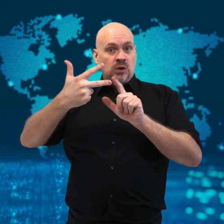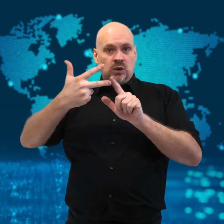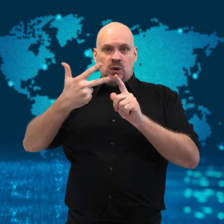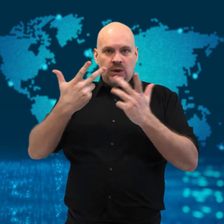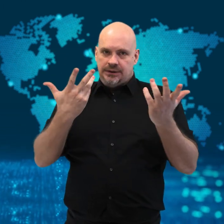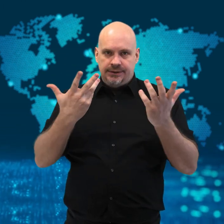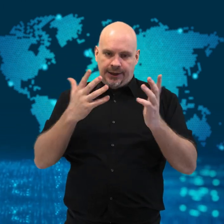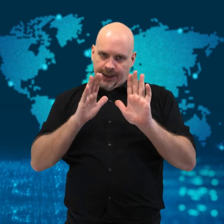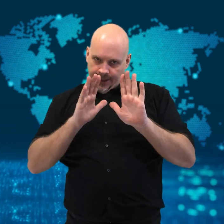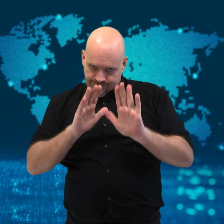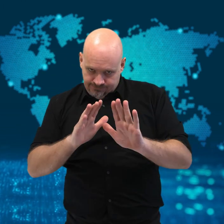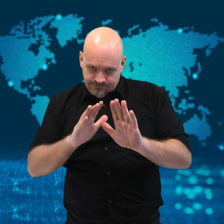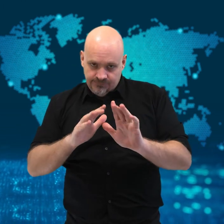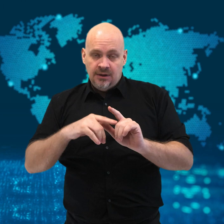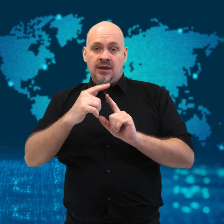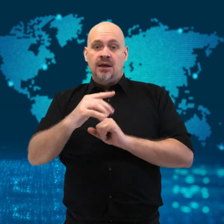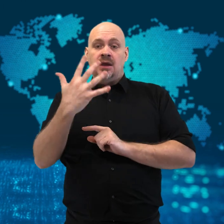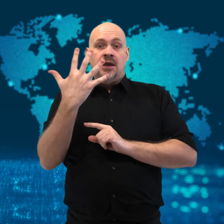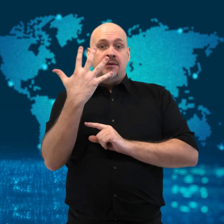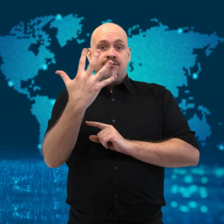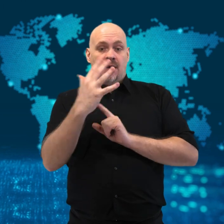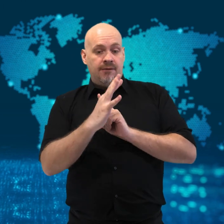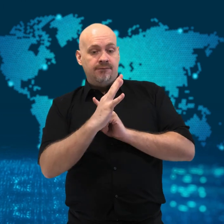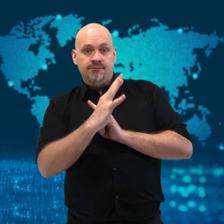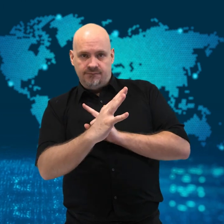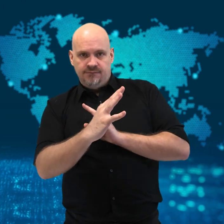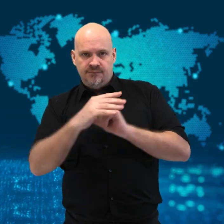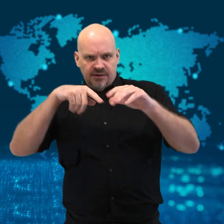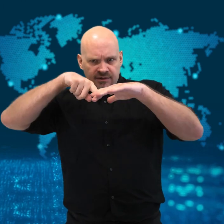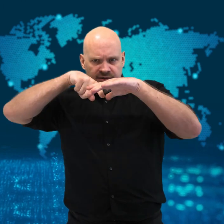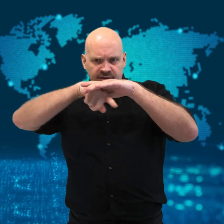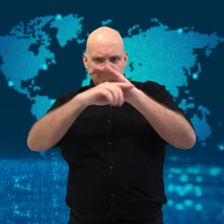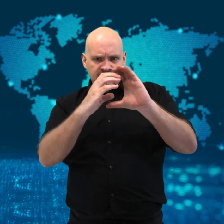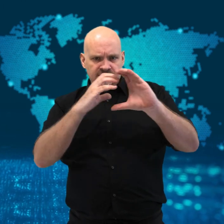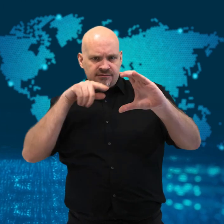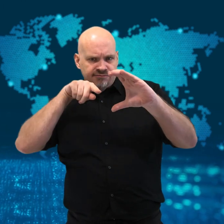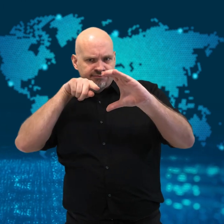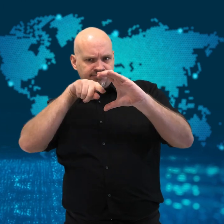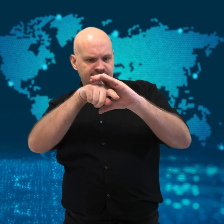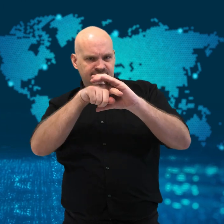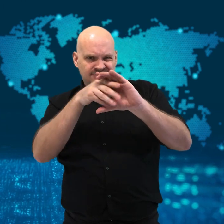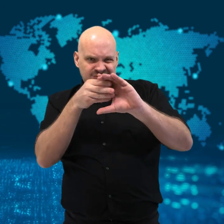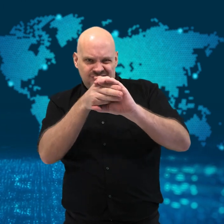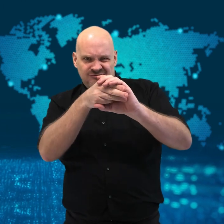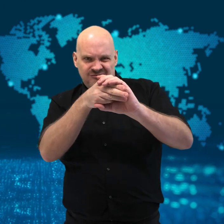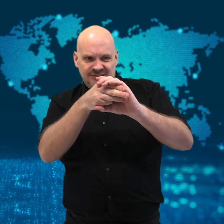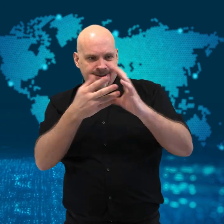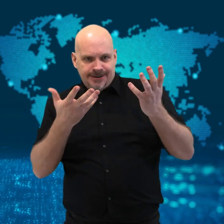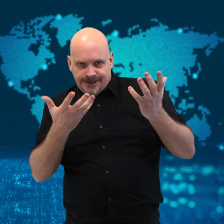and five cars are still wedged in the tunnel.